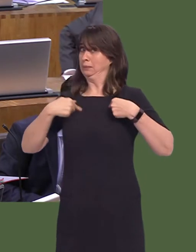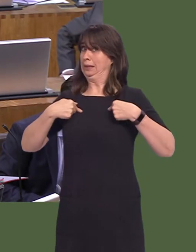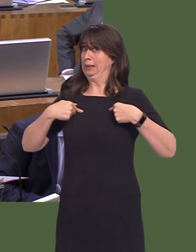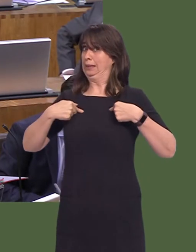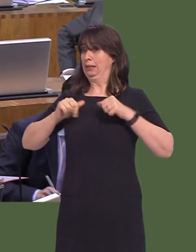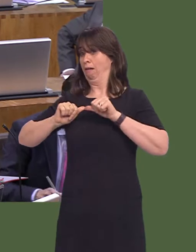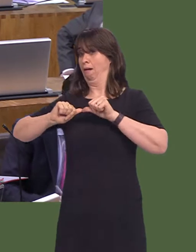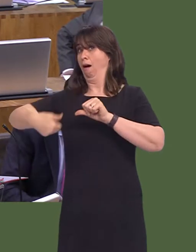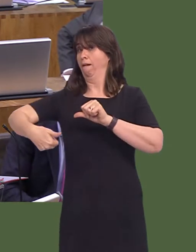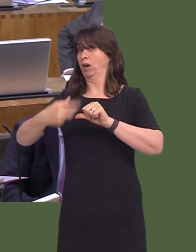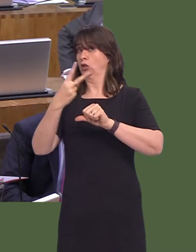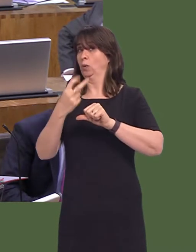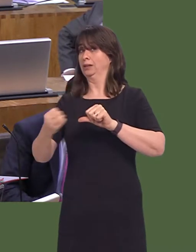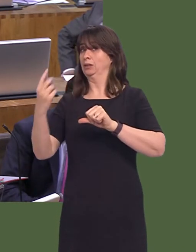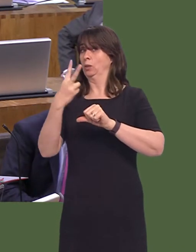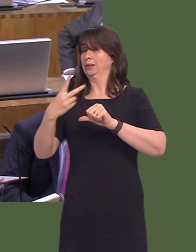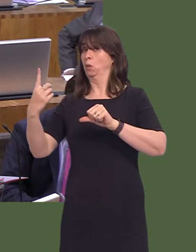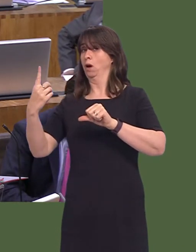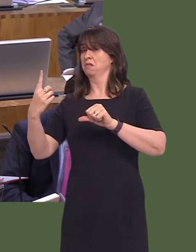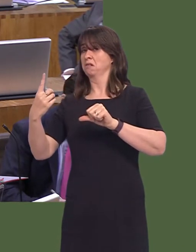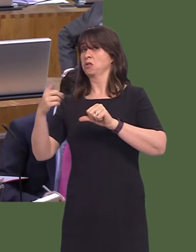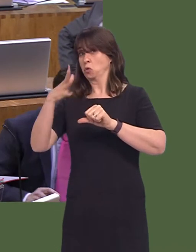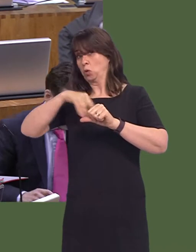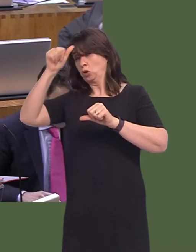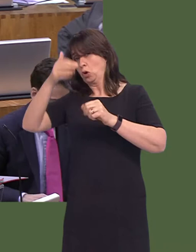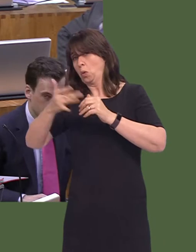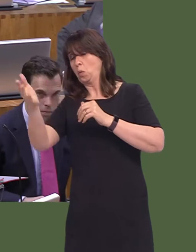is welcome to look to join the Labour Party and attend the general management committee